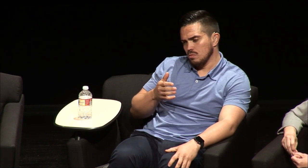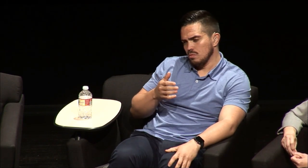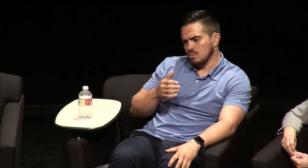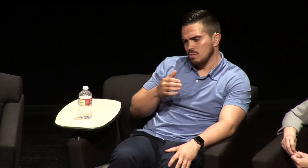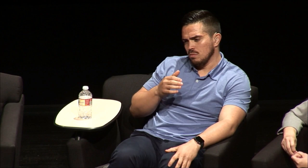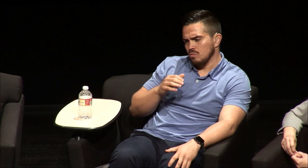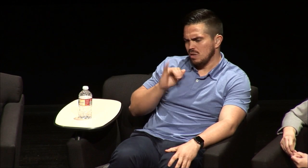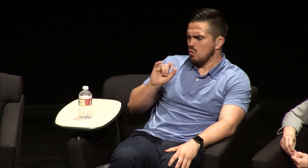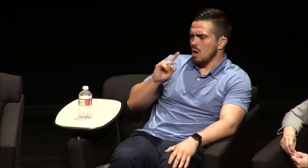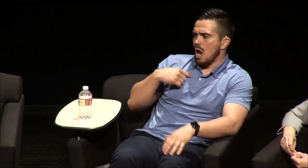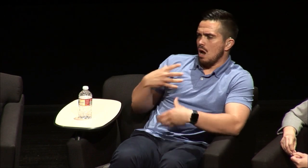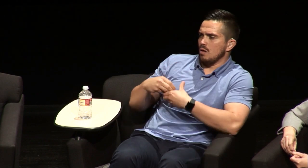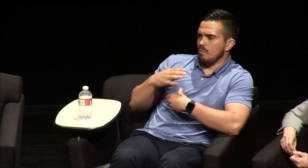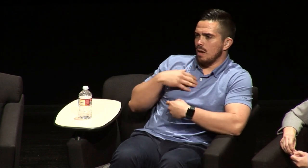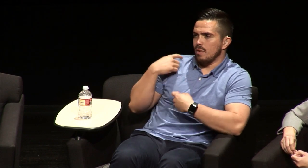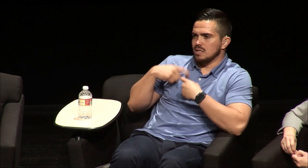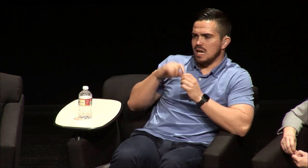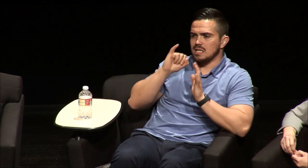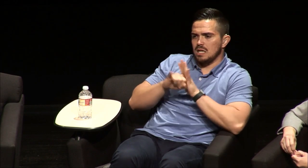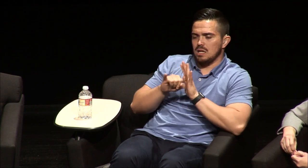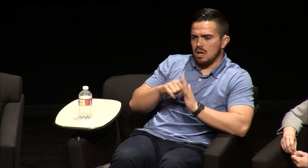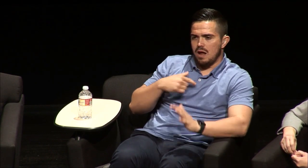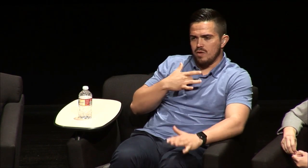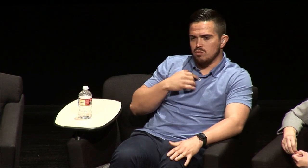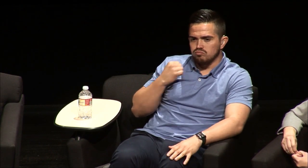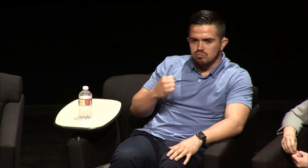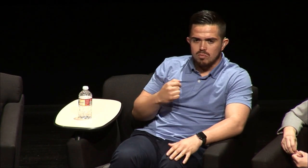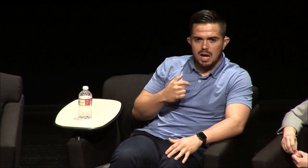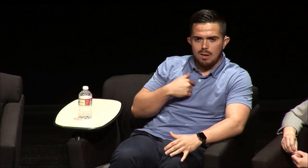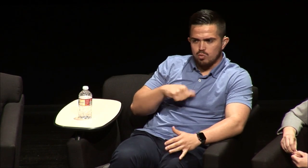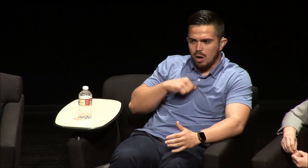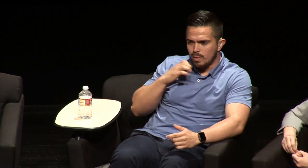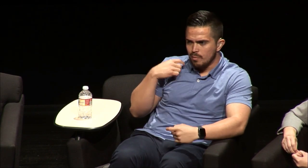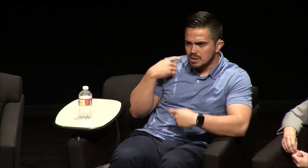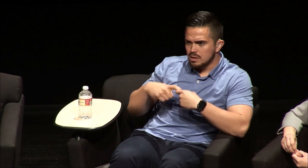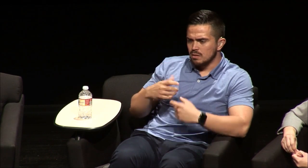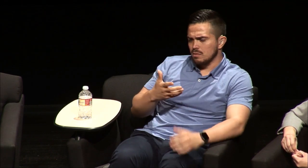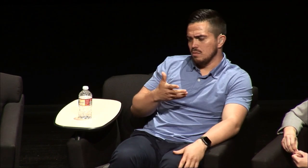good relationship with me. That's kind of where my Mexican identity comes from I'm